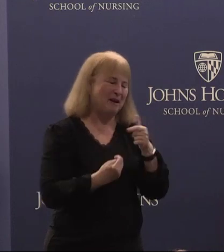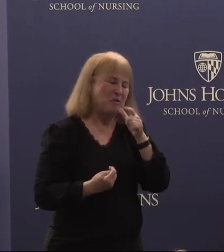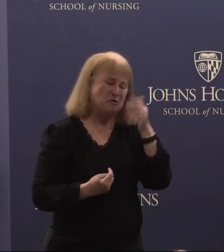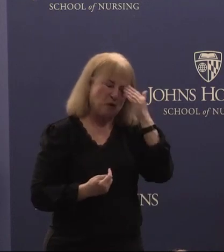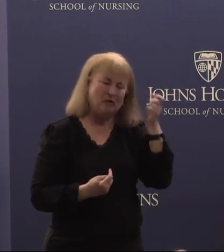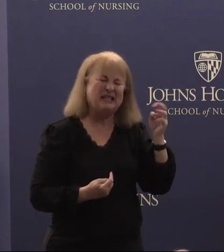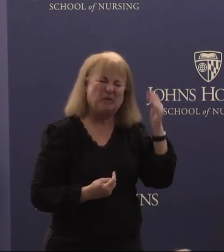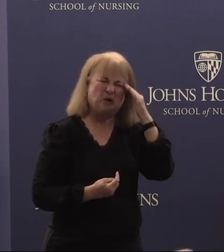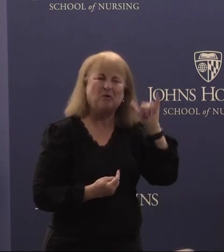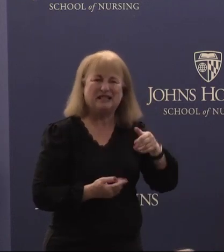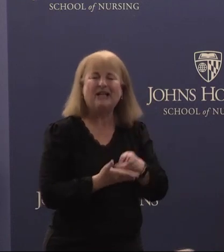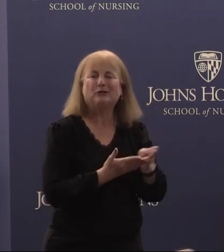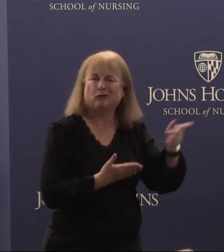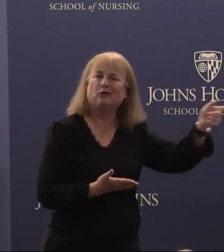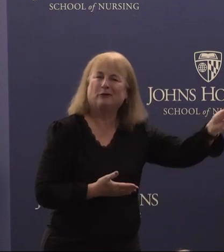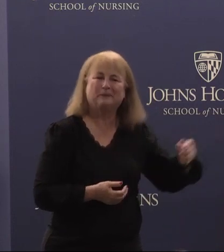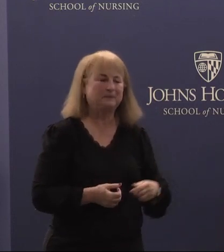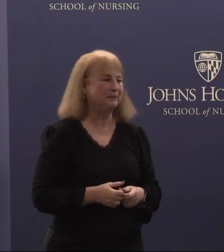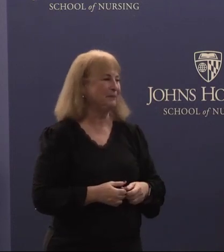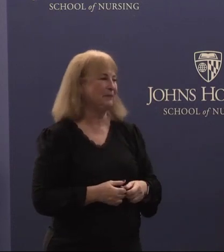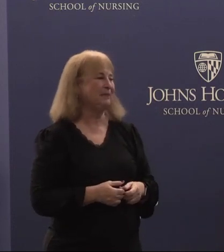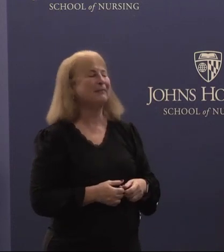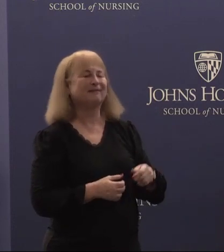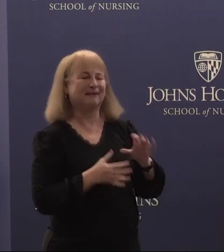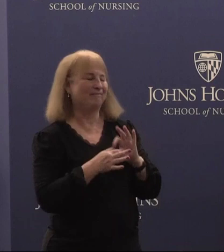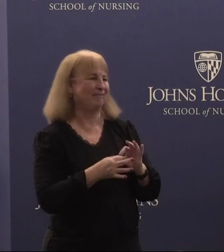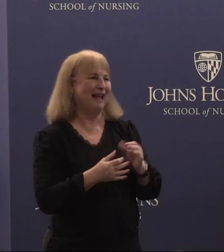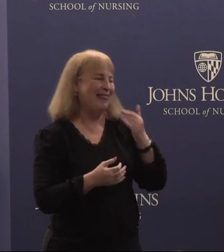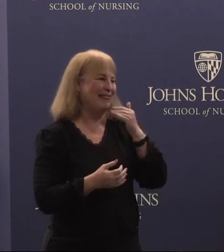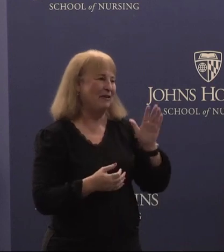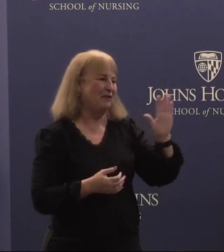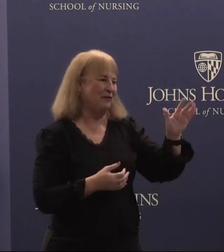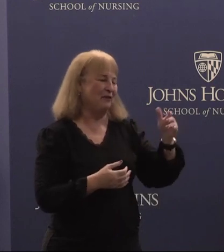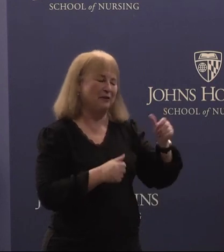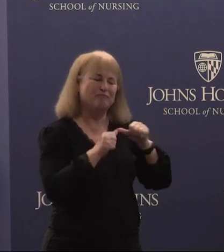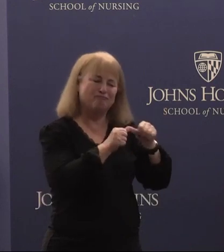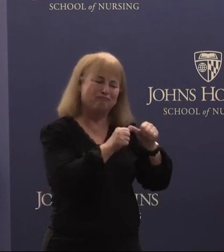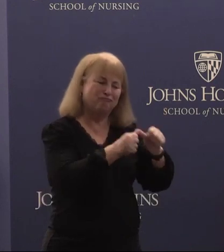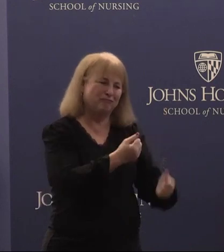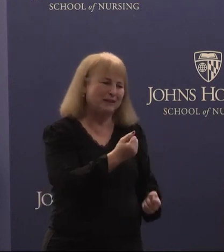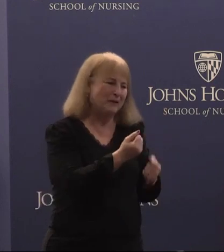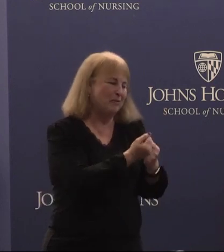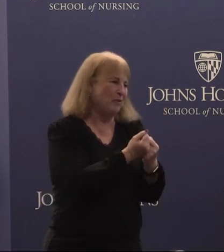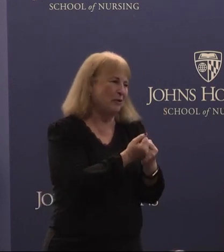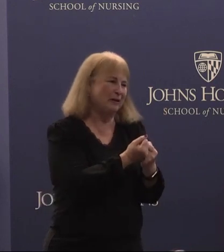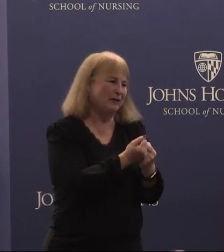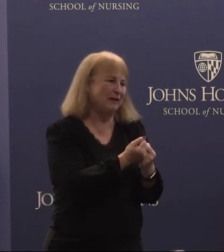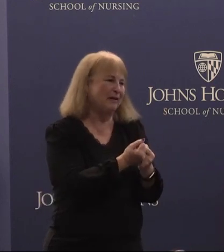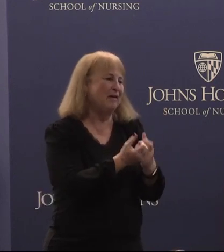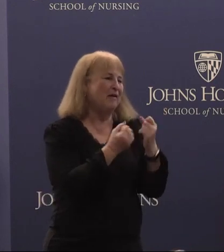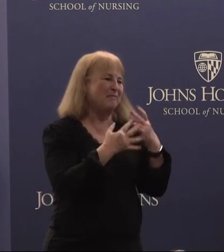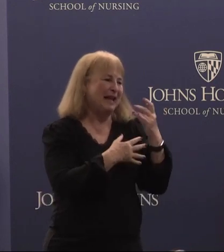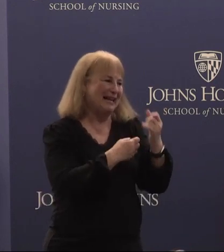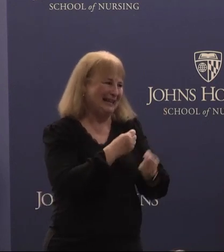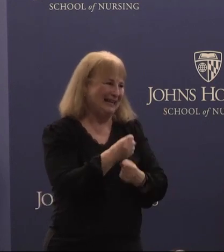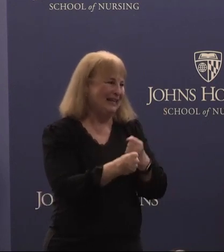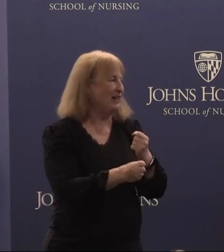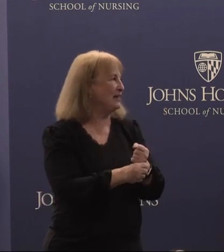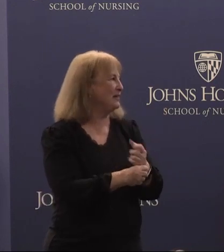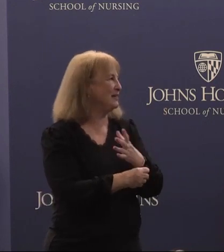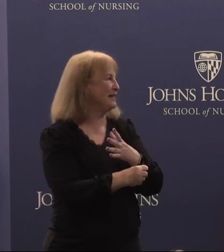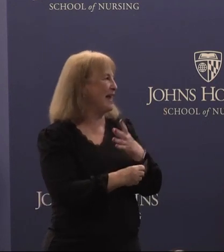that's true in all regards. Thank you for your unwavering support for many years and no matter